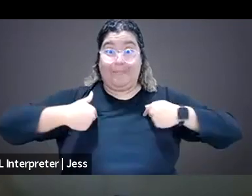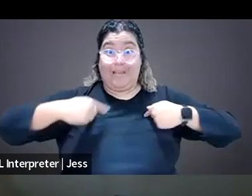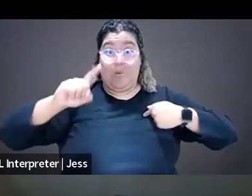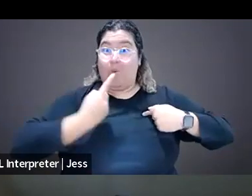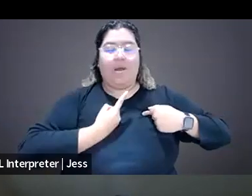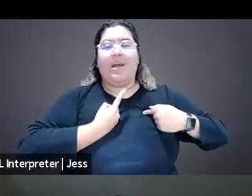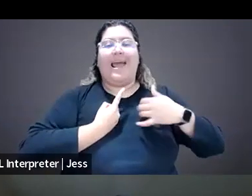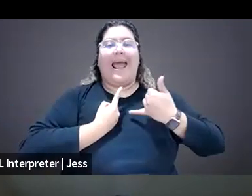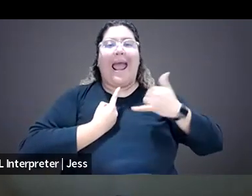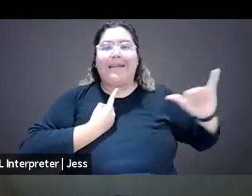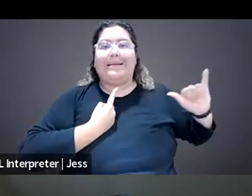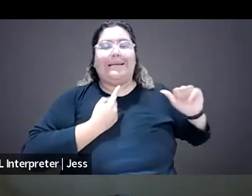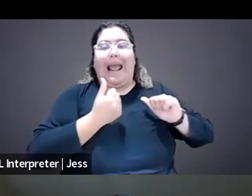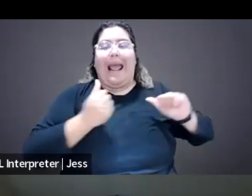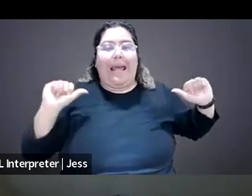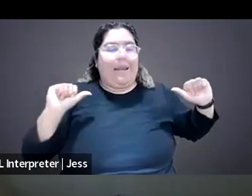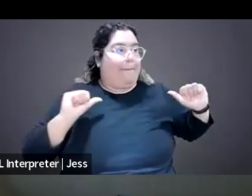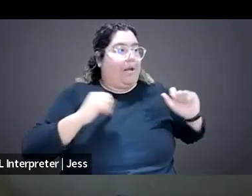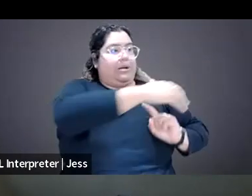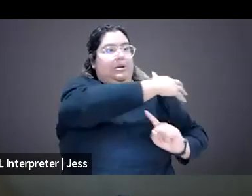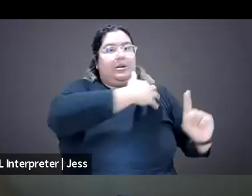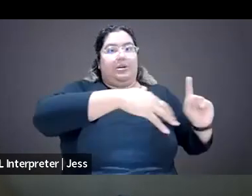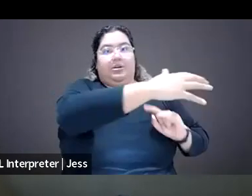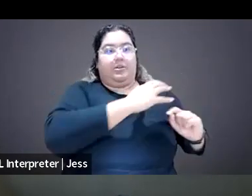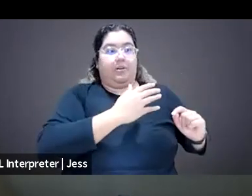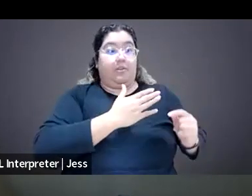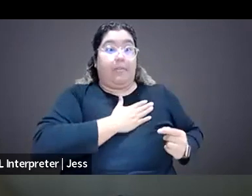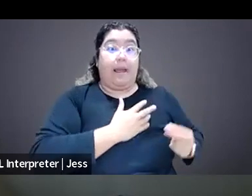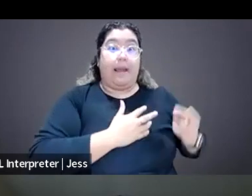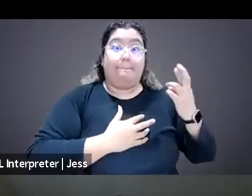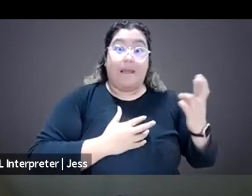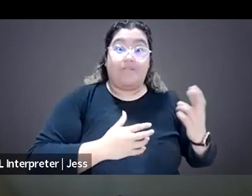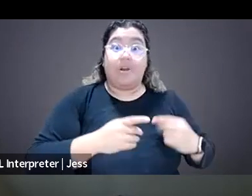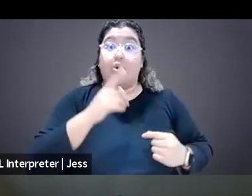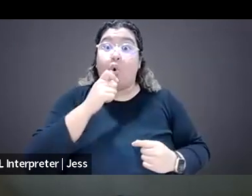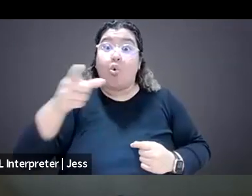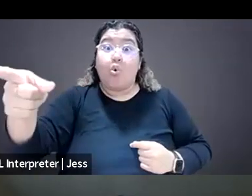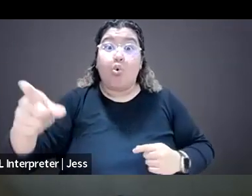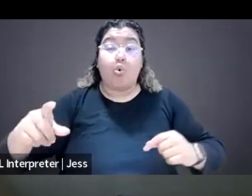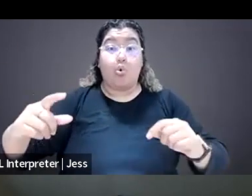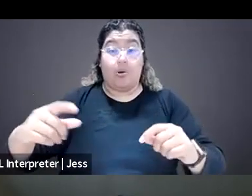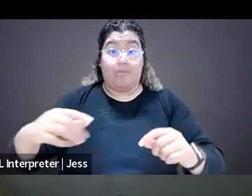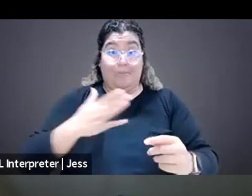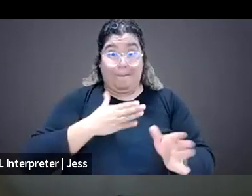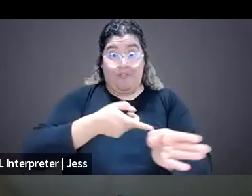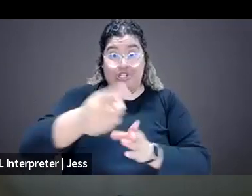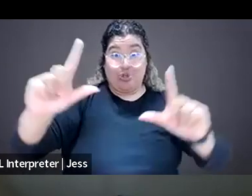with me gets targeted. Even my best friend, even the girl that took my headshot asked me to remove her name from, you know,